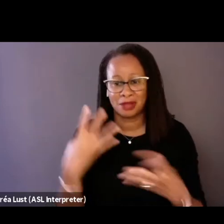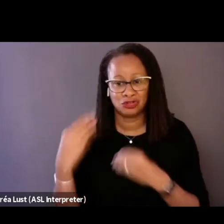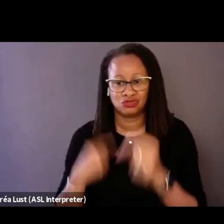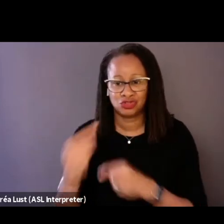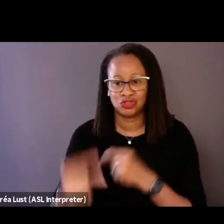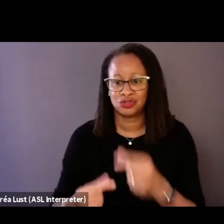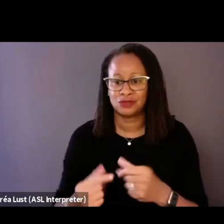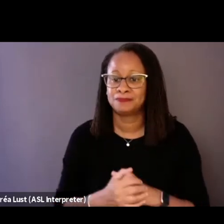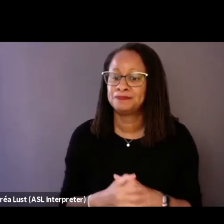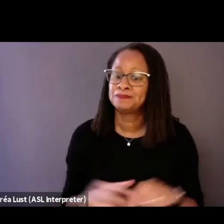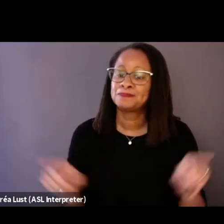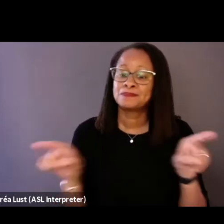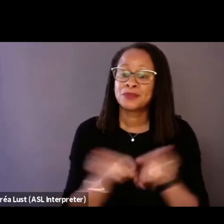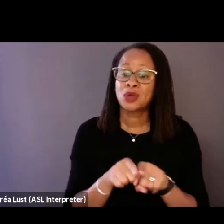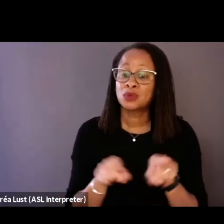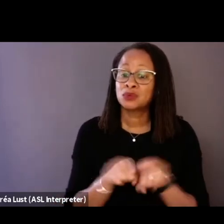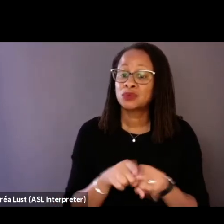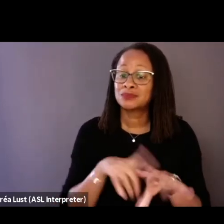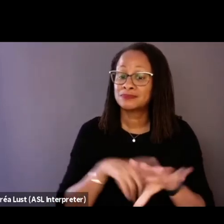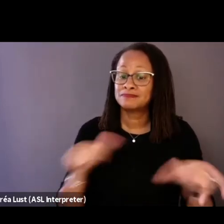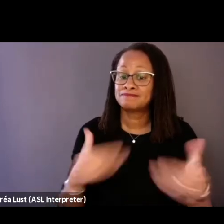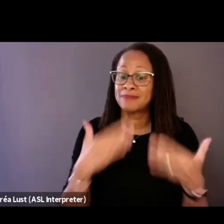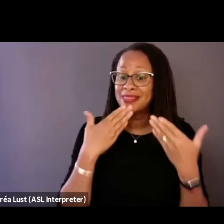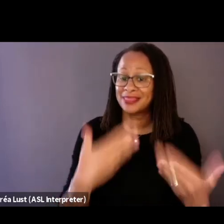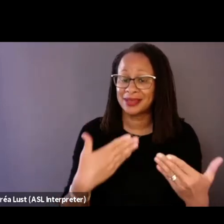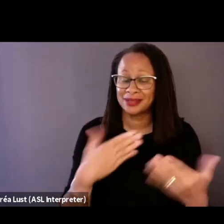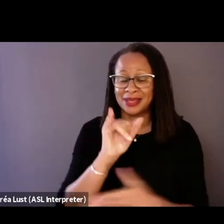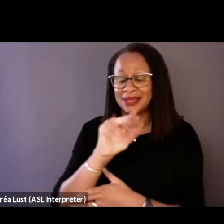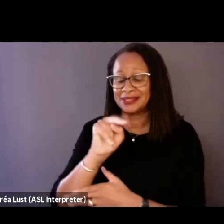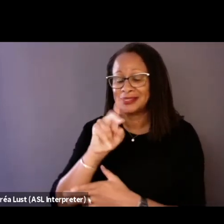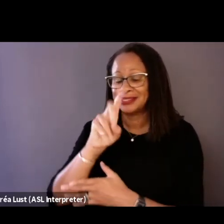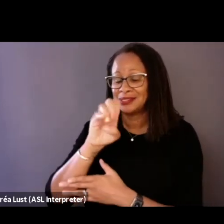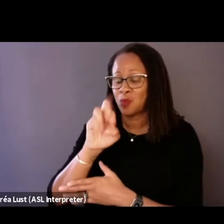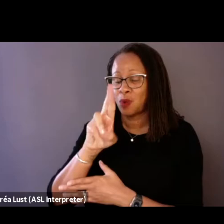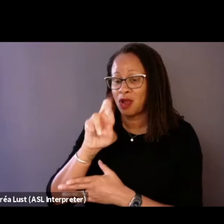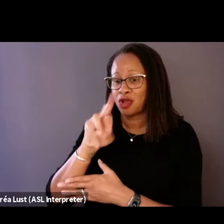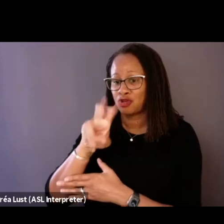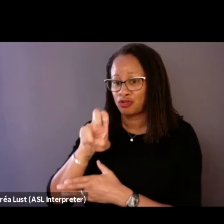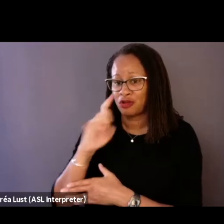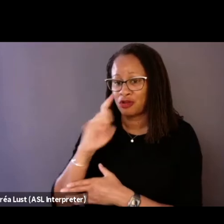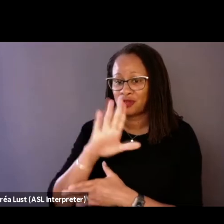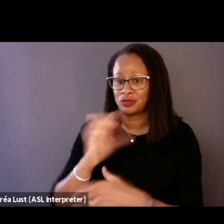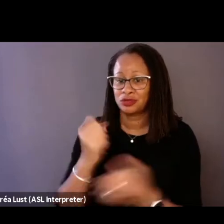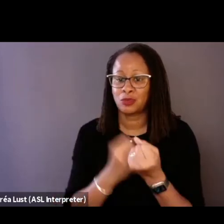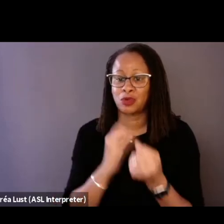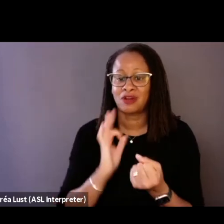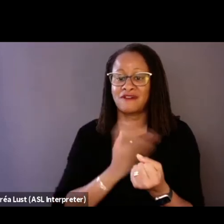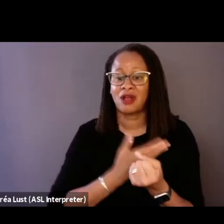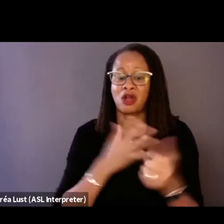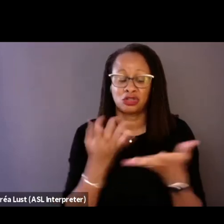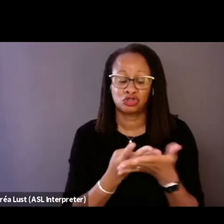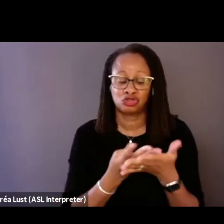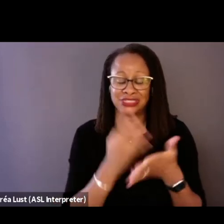I would also like to thank IndieWire for their support of our screening series this year.